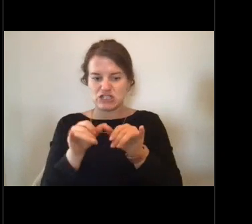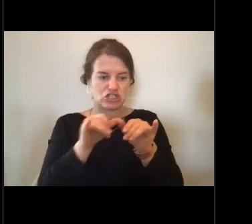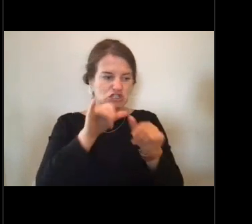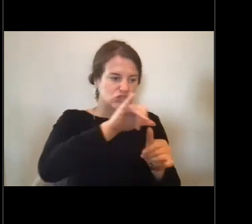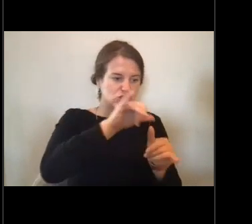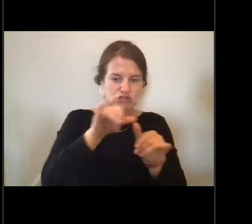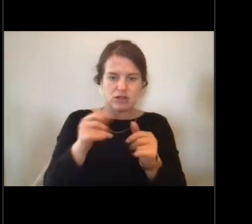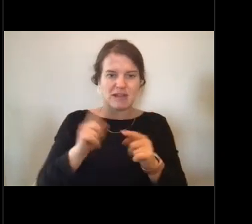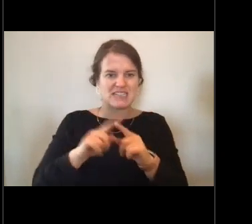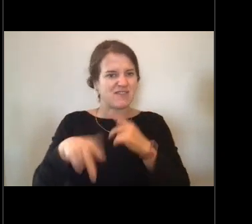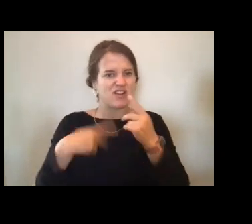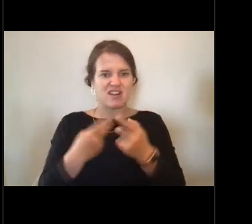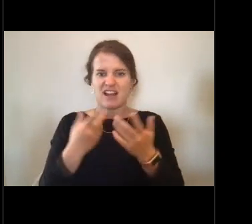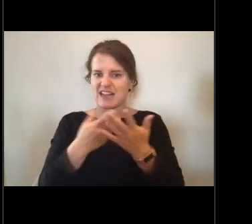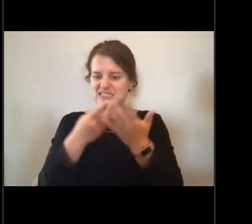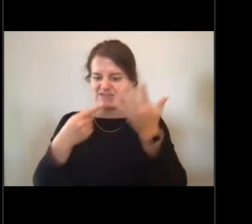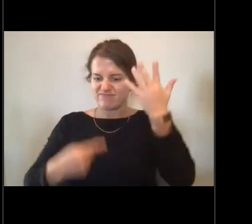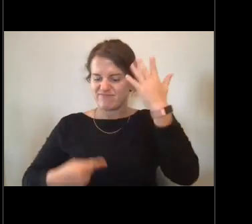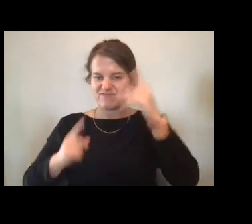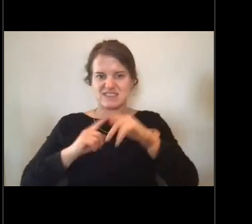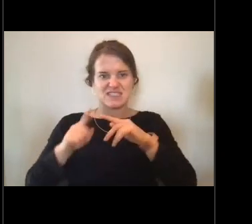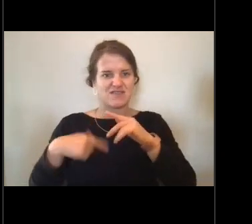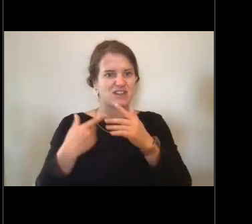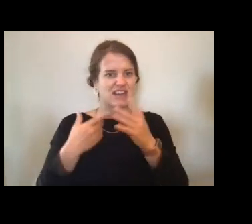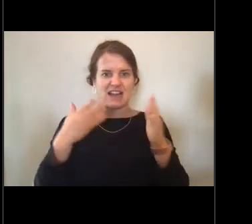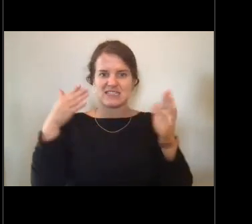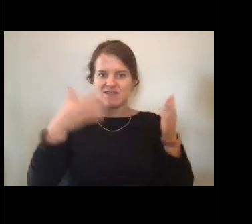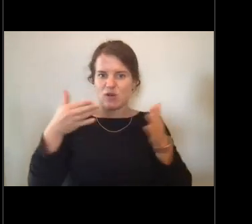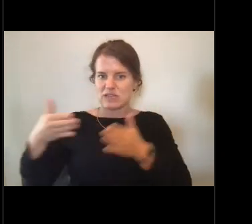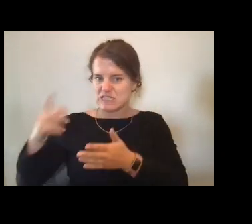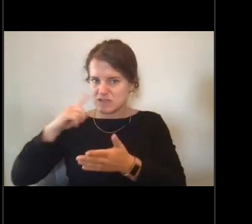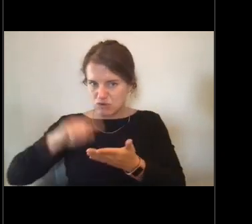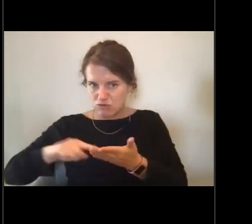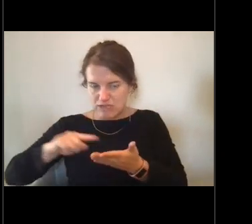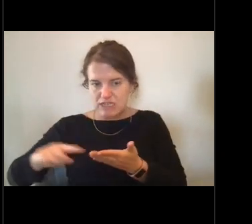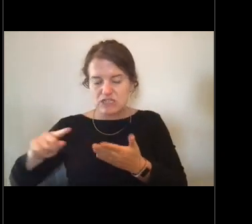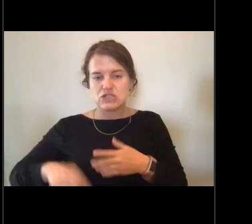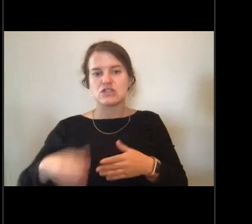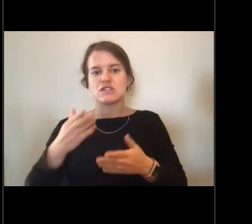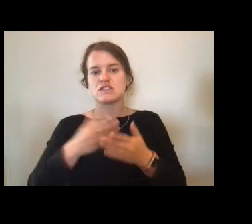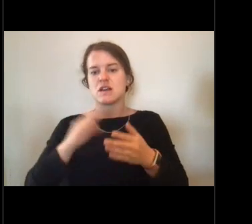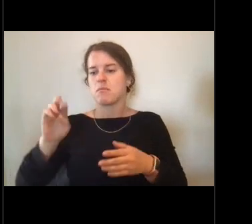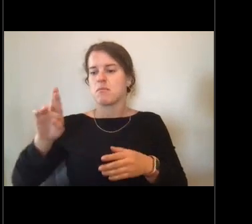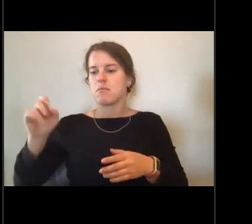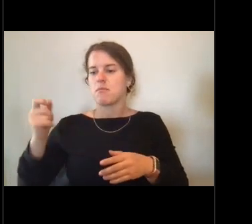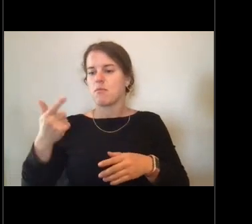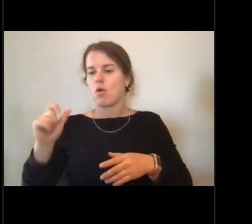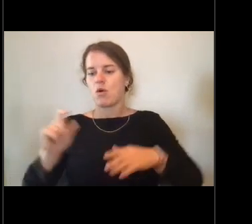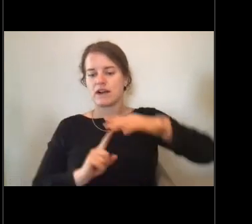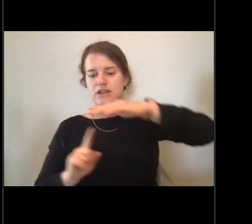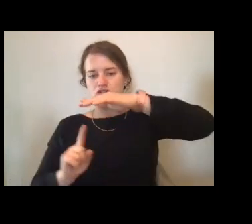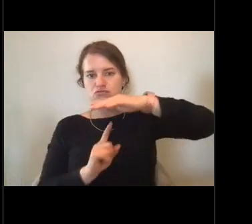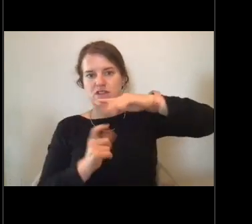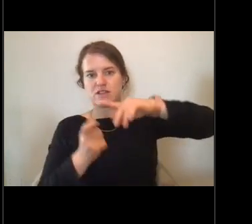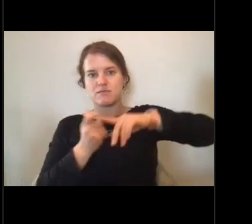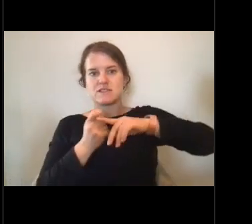all sorts of different things. Some of the moorings measure the current. So the water movement.